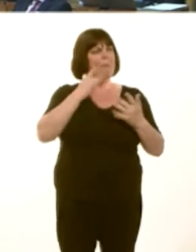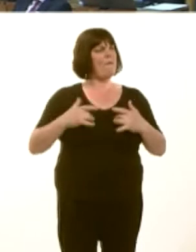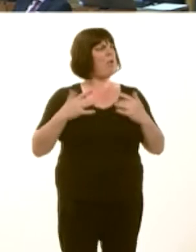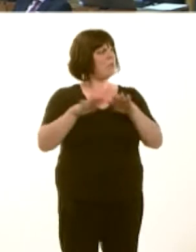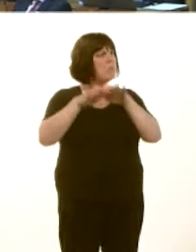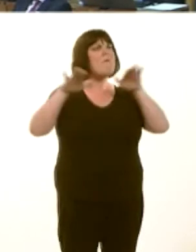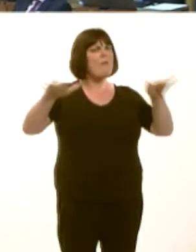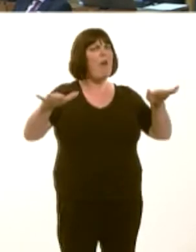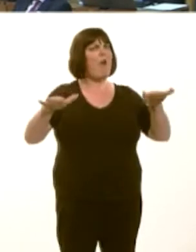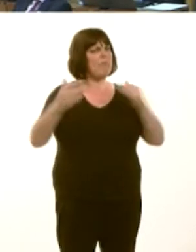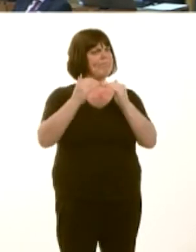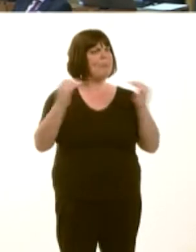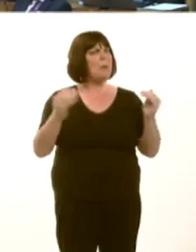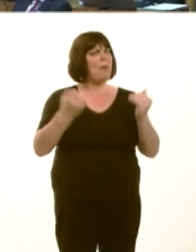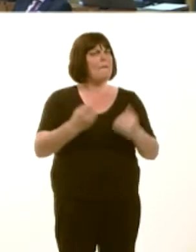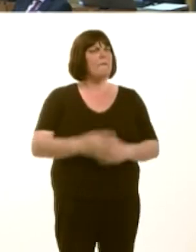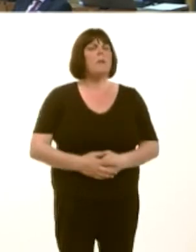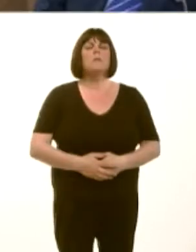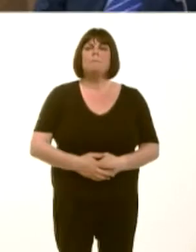Carwyn Jones: I entirely agree with what the Member has said.